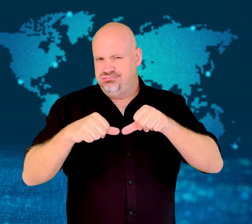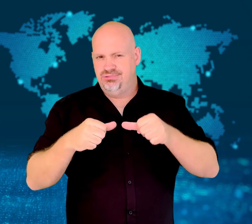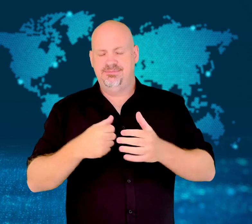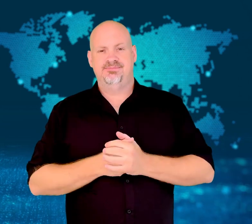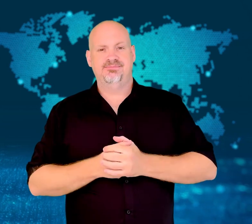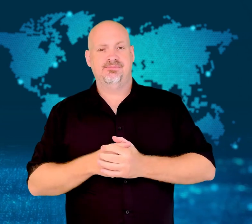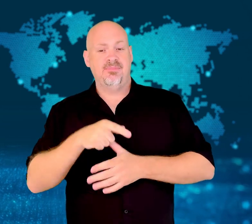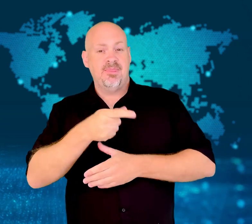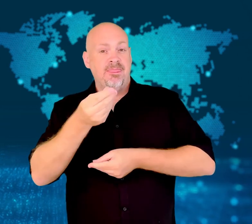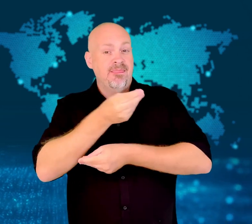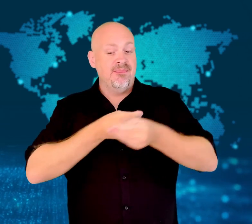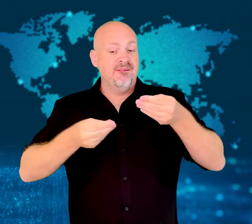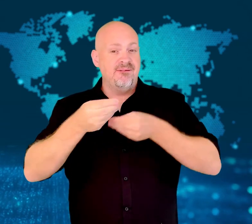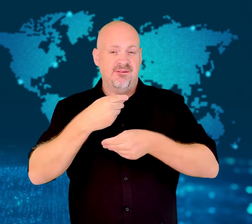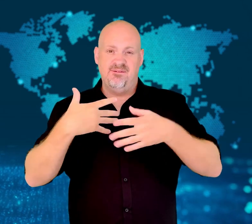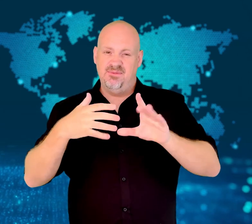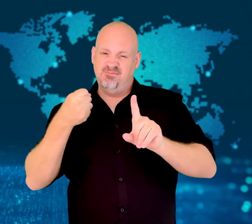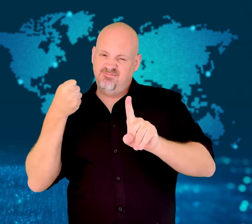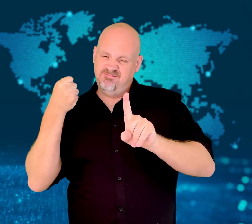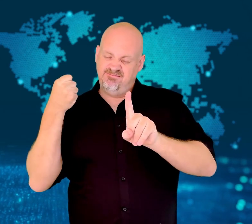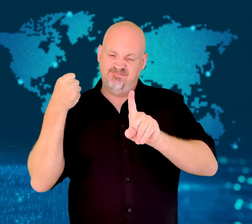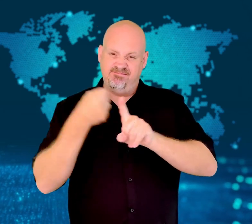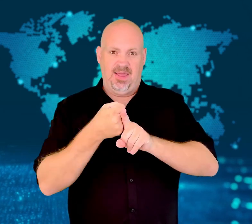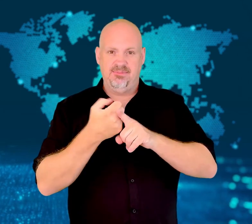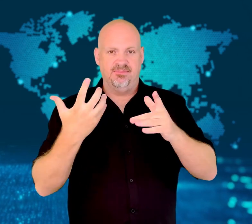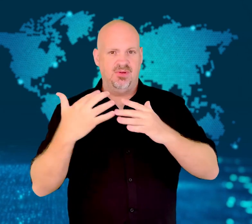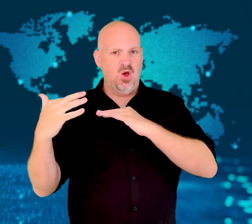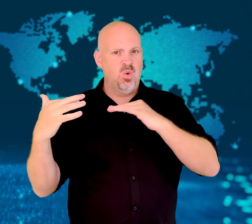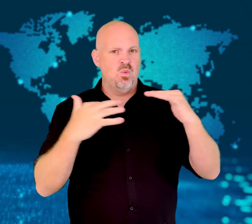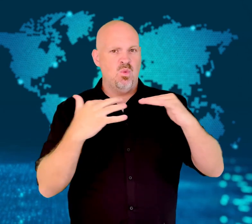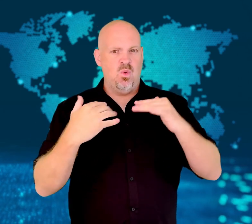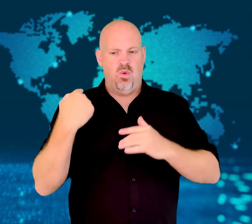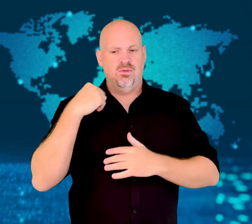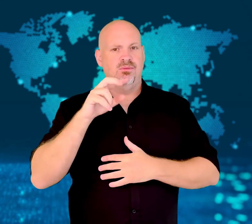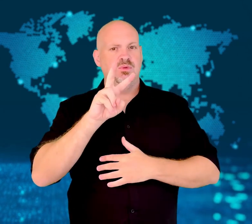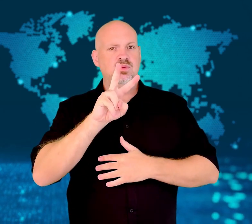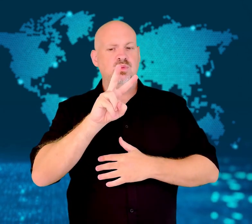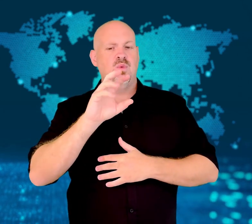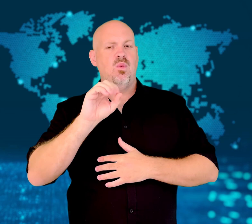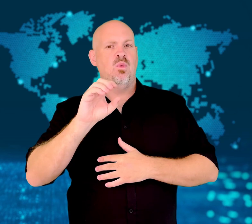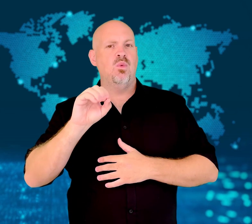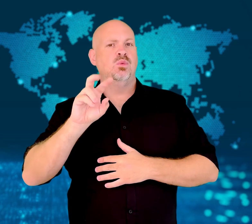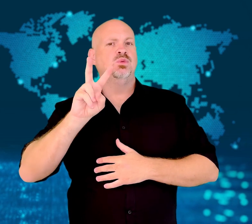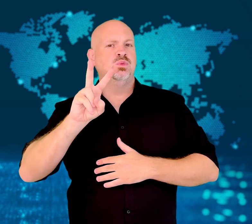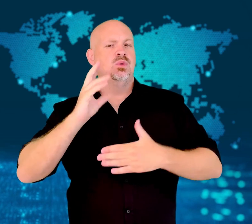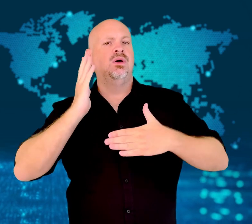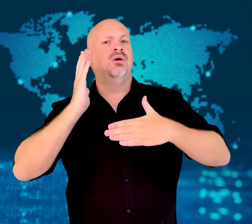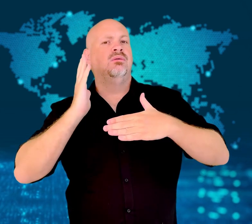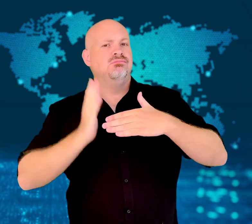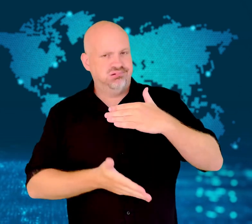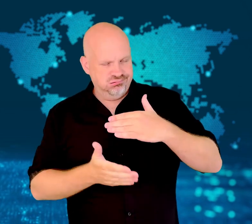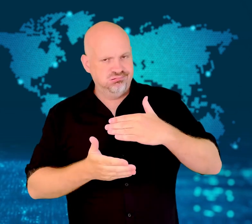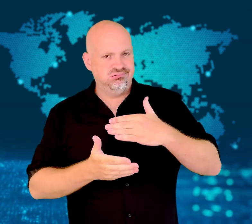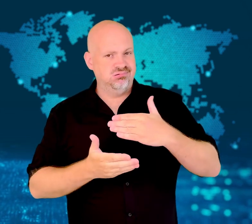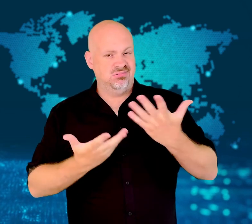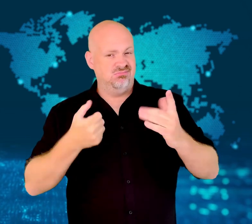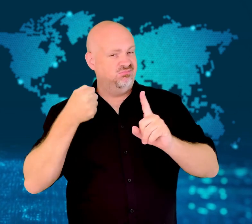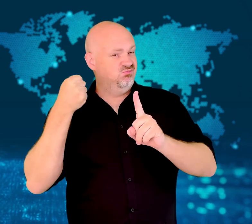Its economy was hurt by a civil war that ended in 2002.